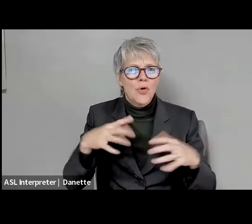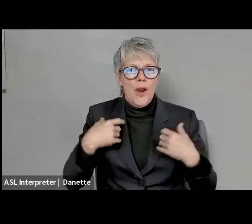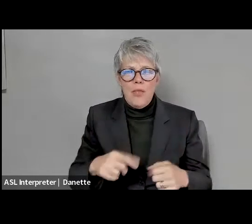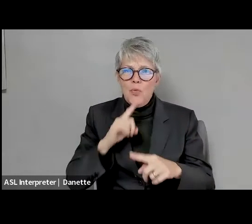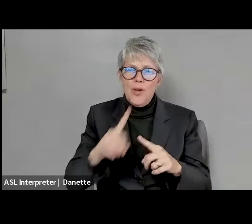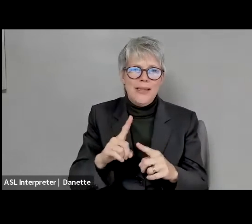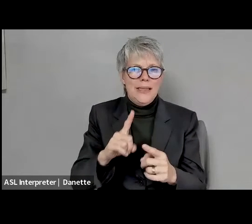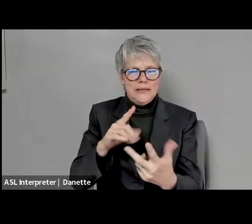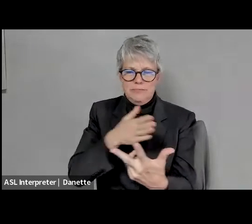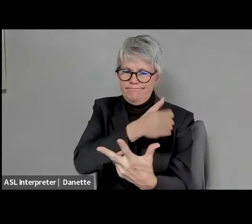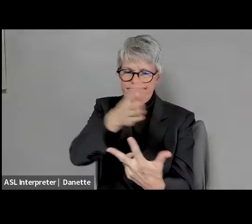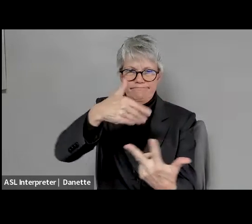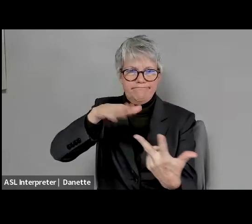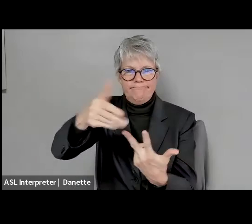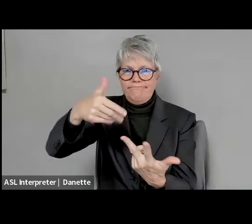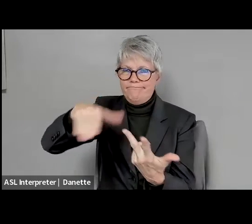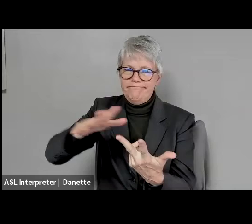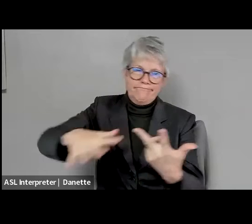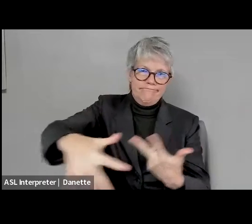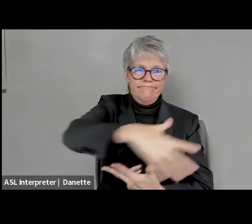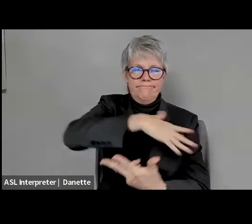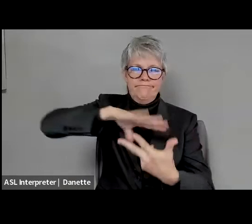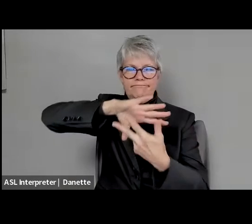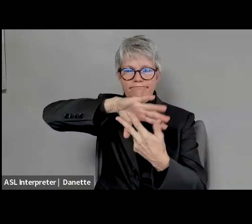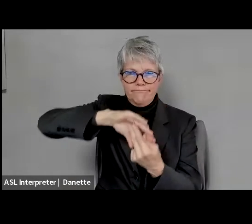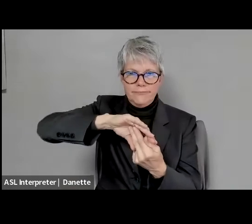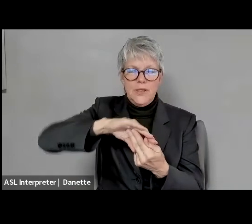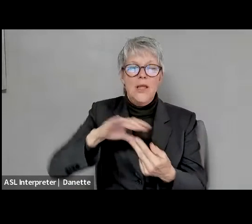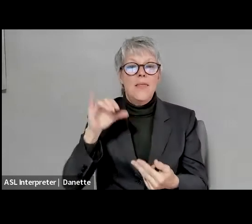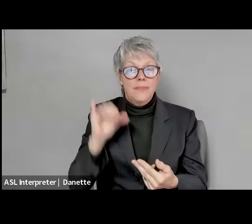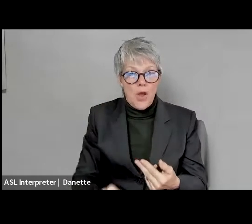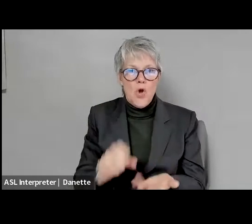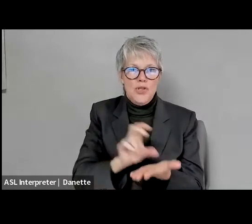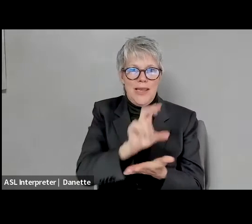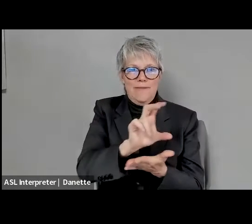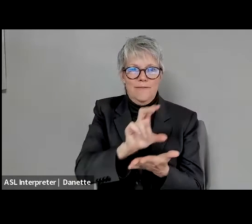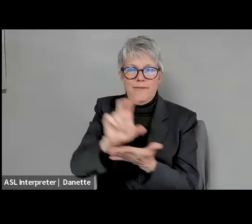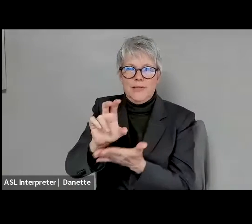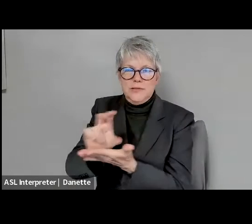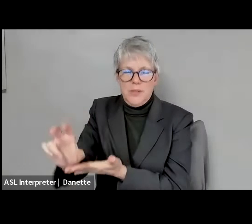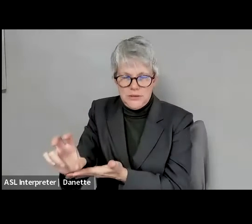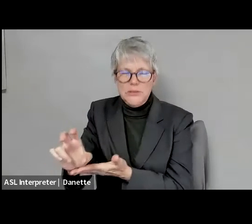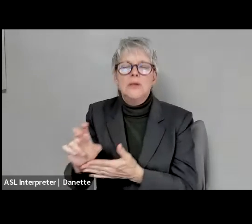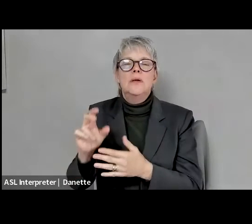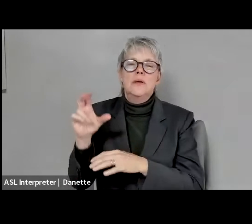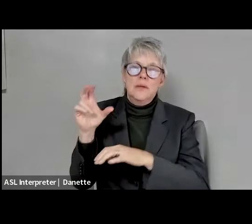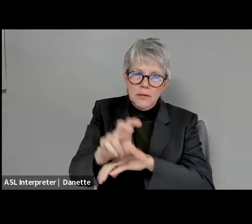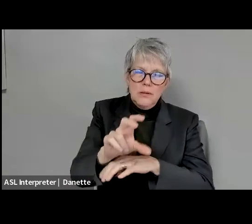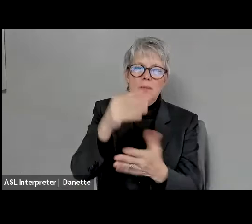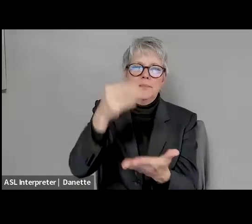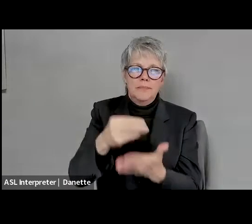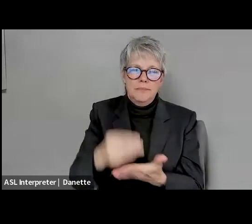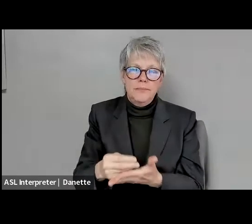Kelly Crosbie: So major investments a lot to celebrate, and a lot that we're working on in the department, and with our community partners. Next slide.